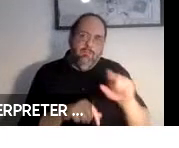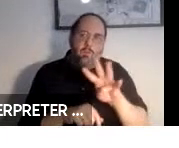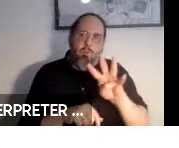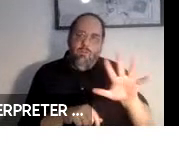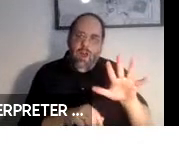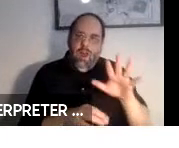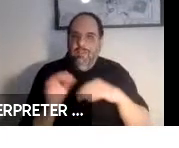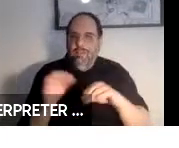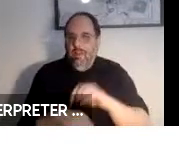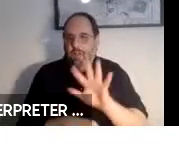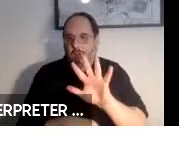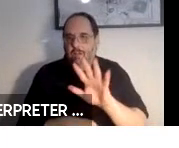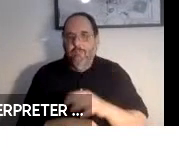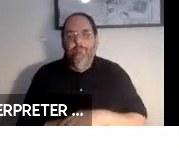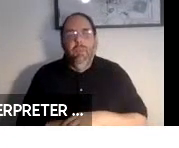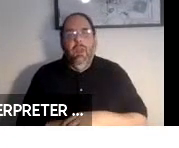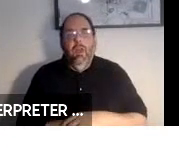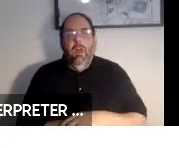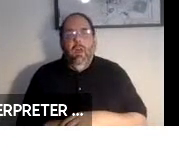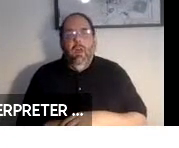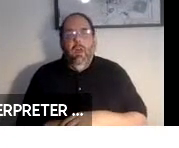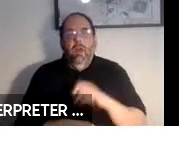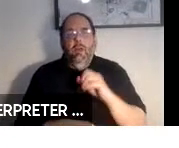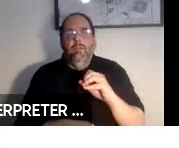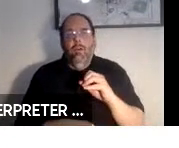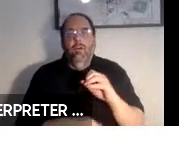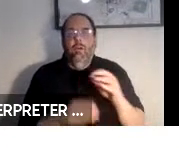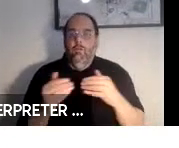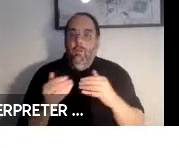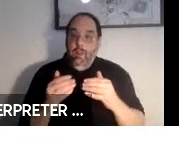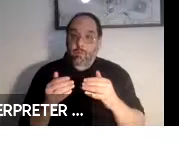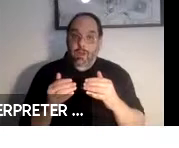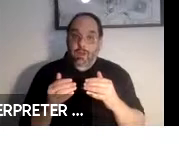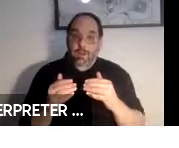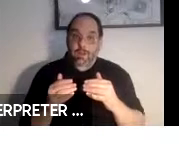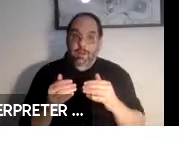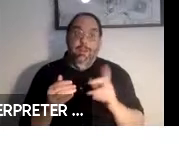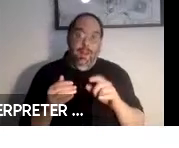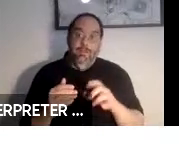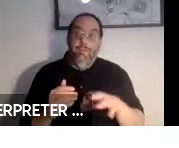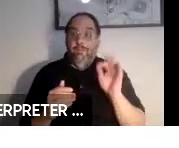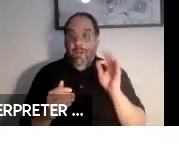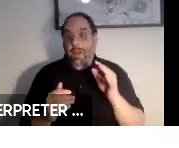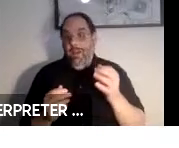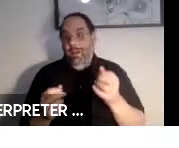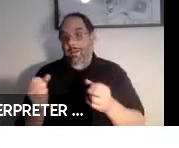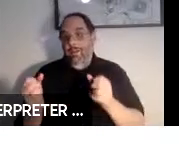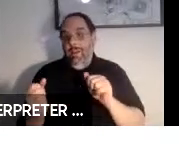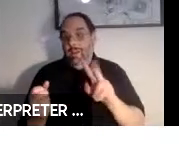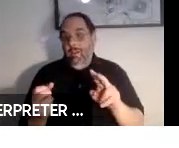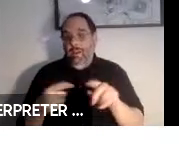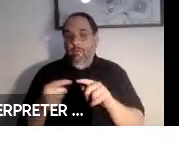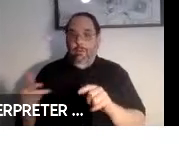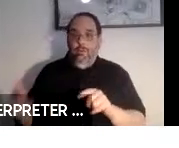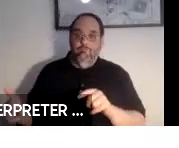So then you have to actually get to the vehicle on the curb and in many cases where to pull up on the